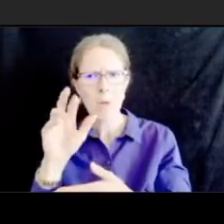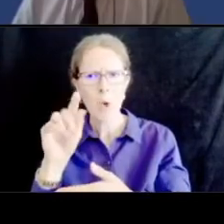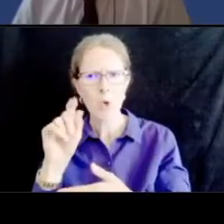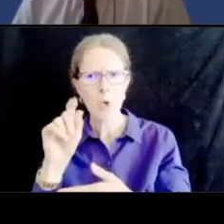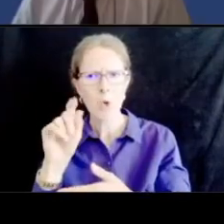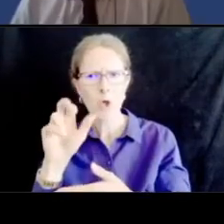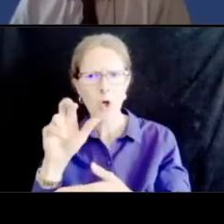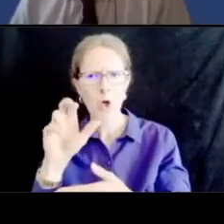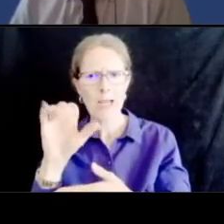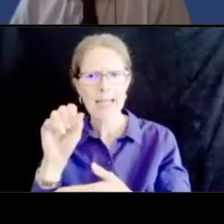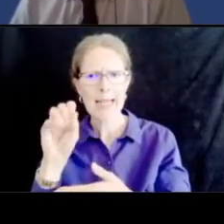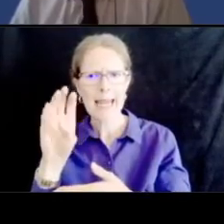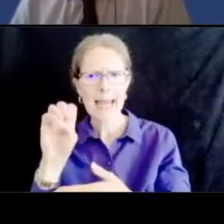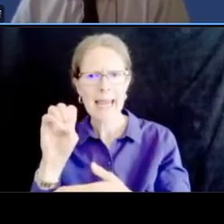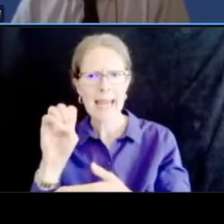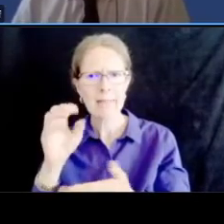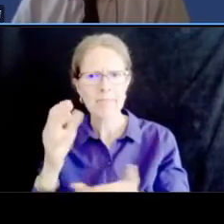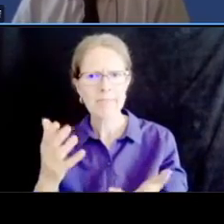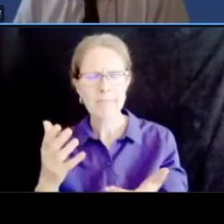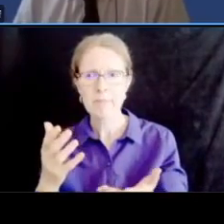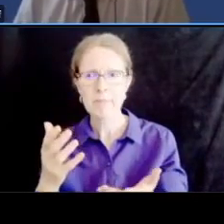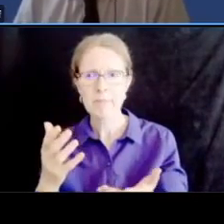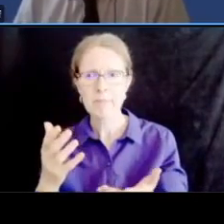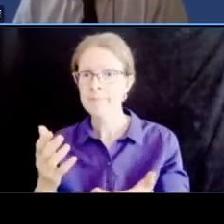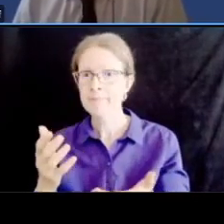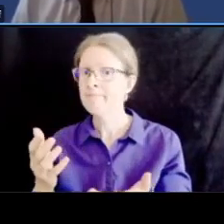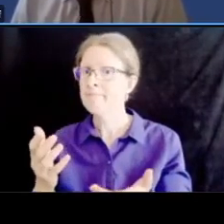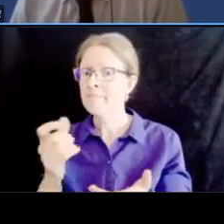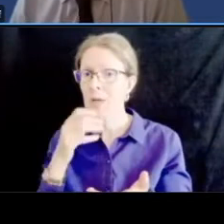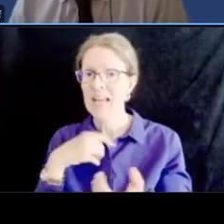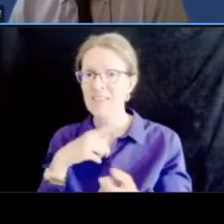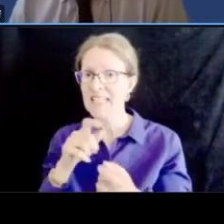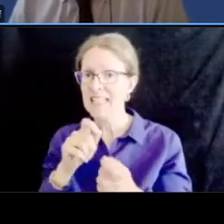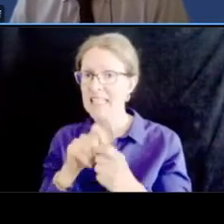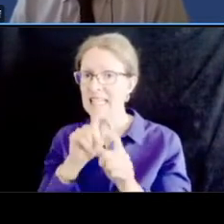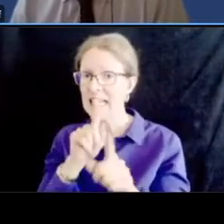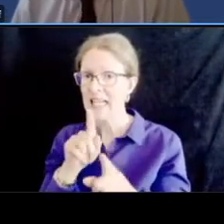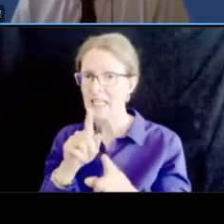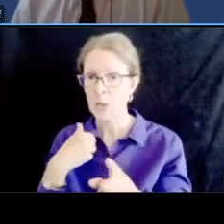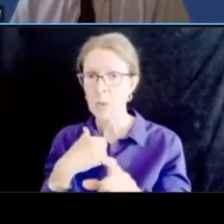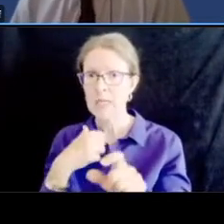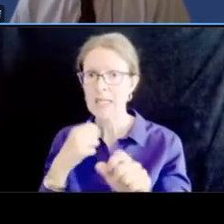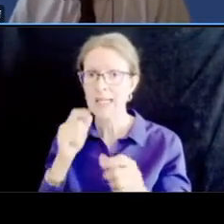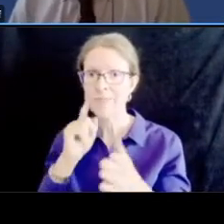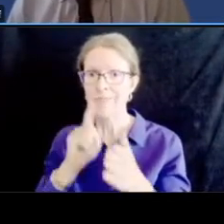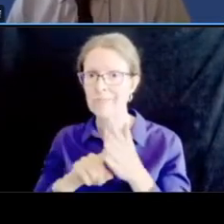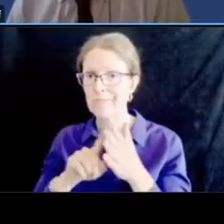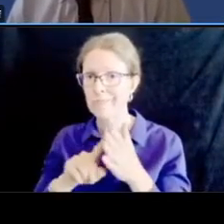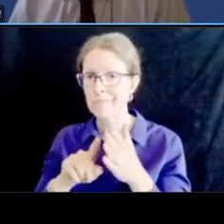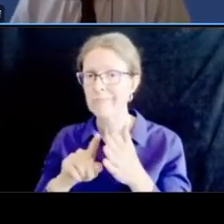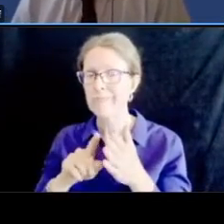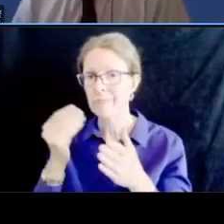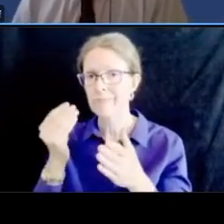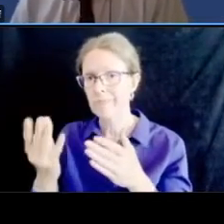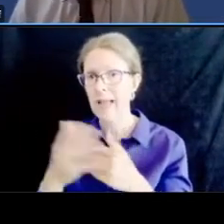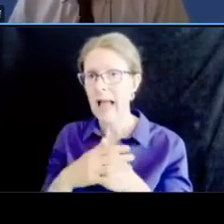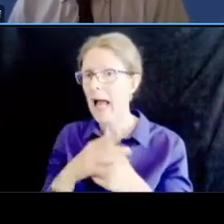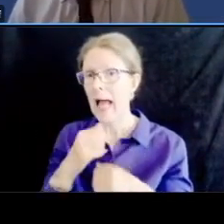i'm sure just like any other arterial motorcades are given the priority um as as